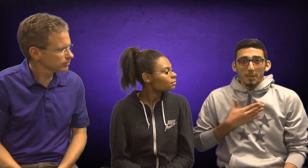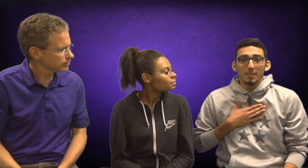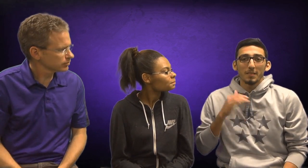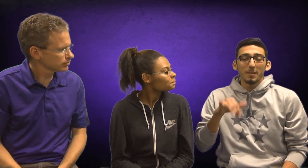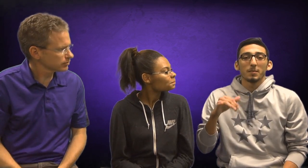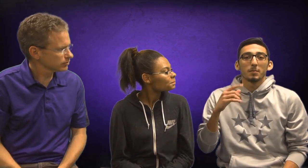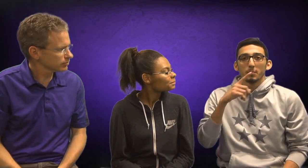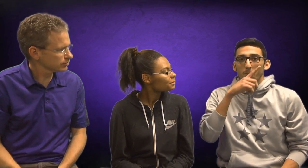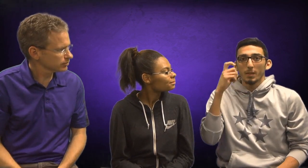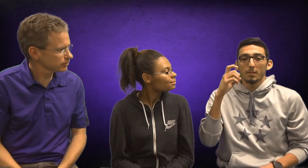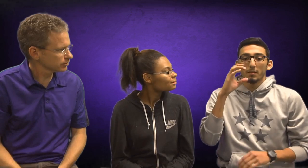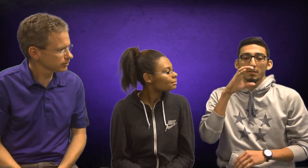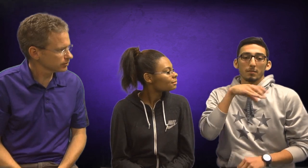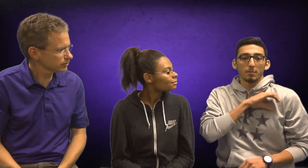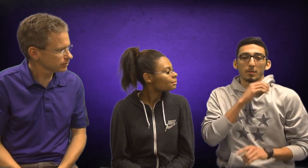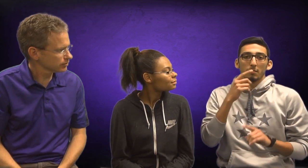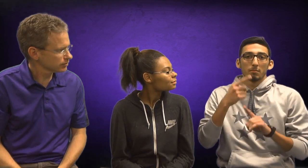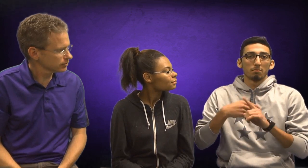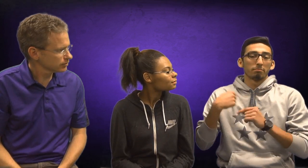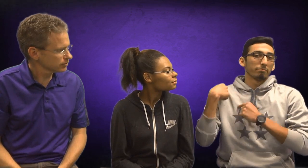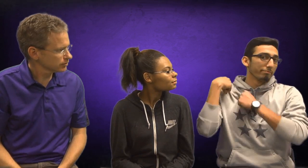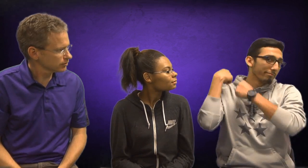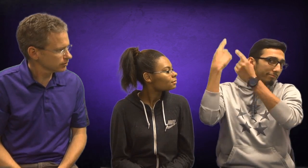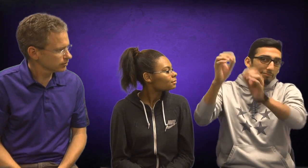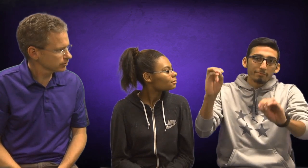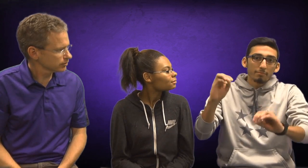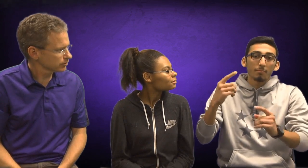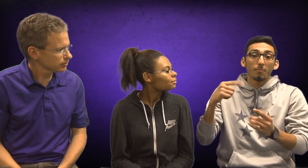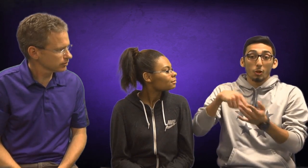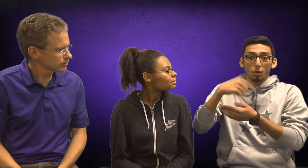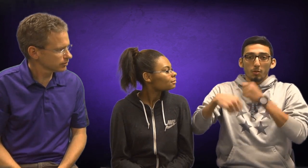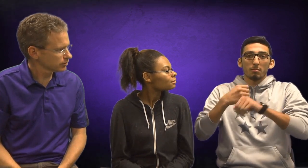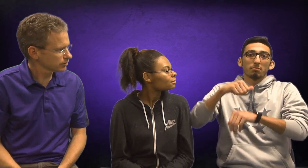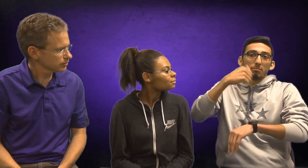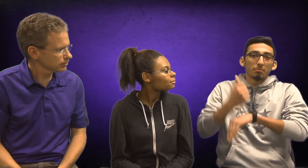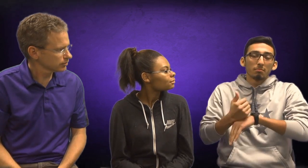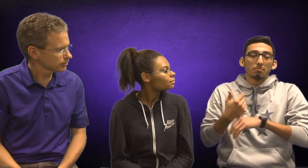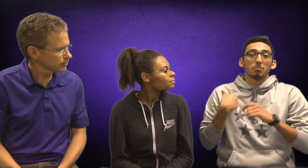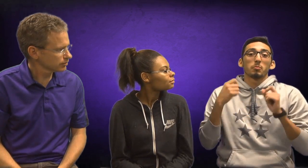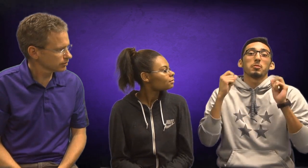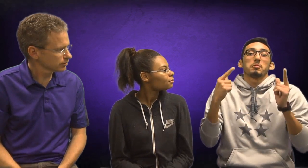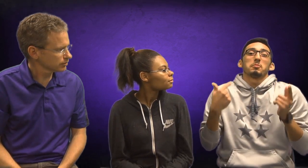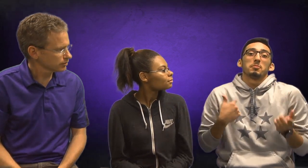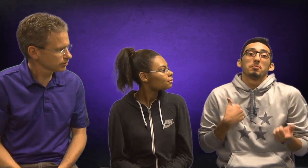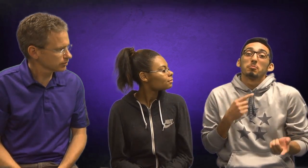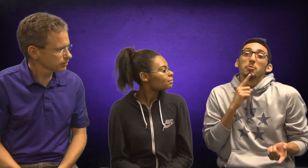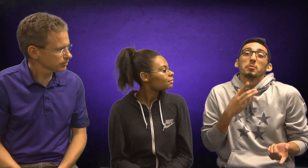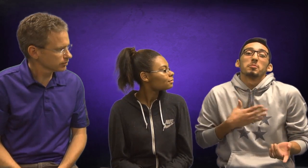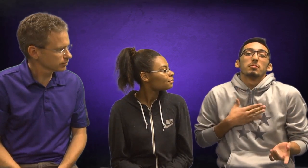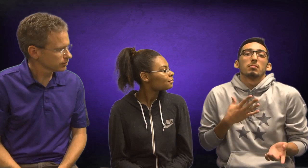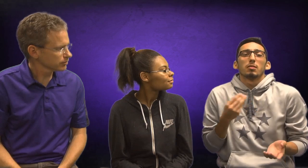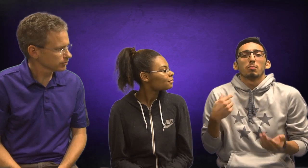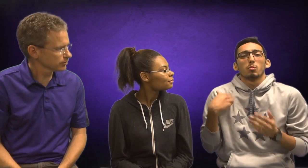I am truly happy because before this year, there was no Citizen of the Month so I was surprised that I got it!